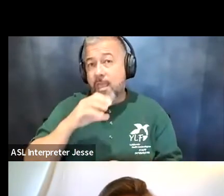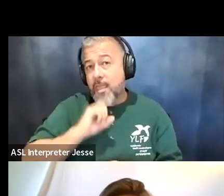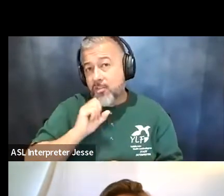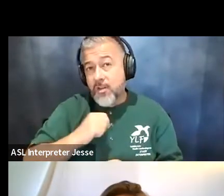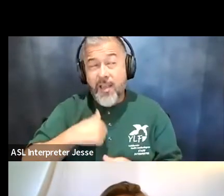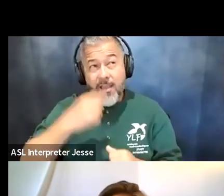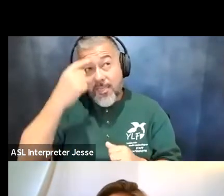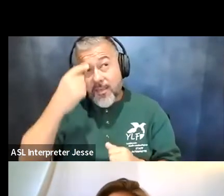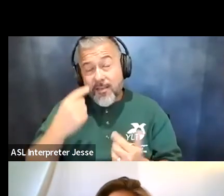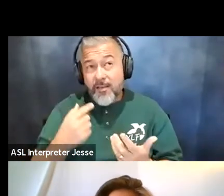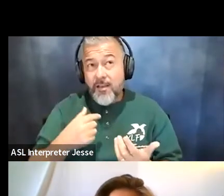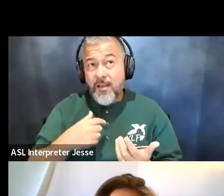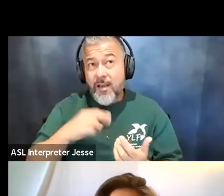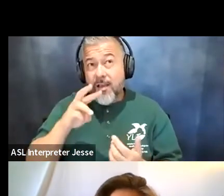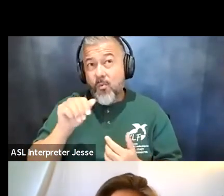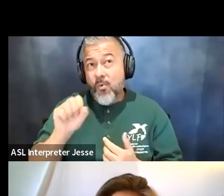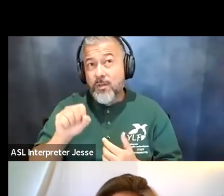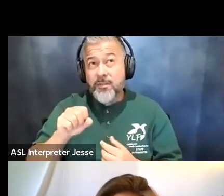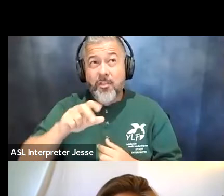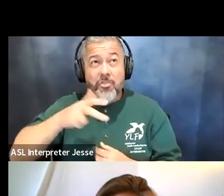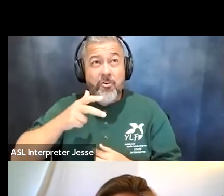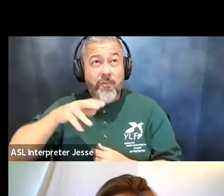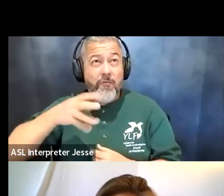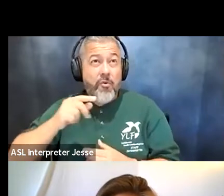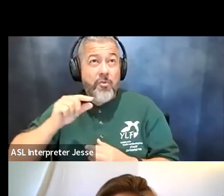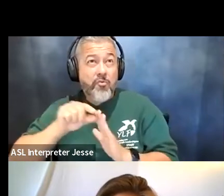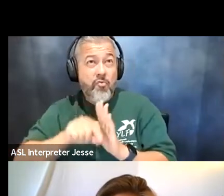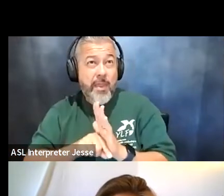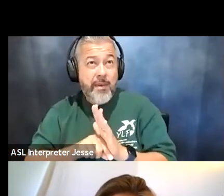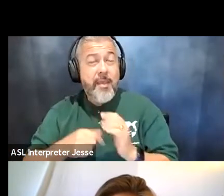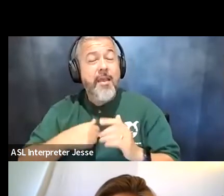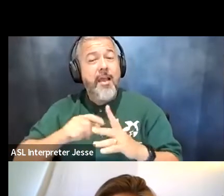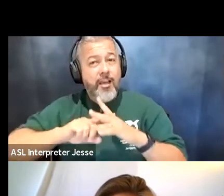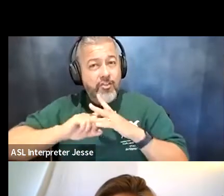um in the fourth third fourth grade when i really like started to take the heart and so